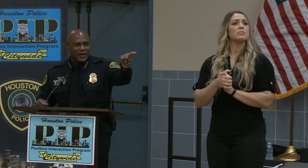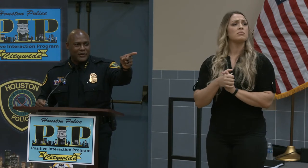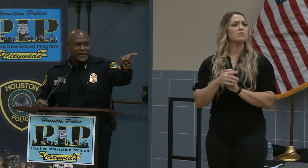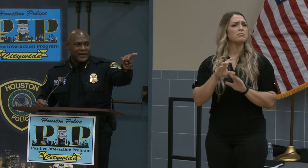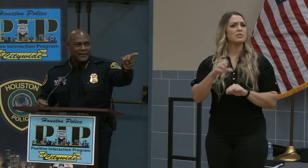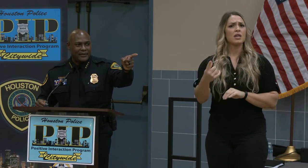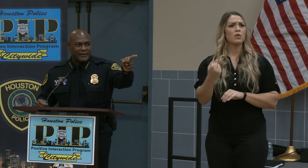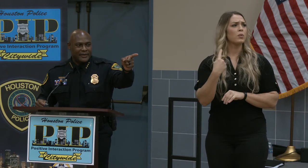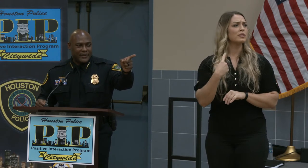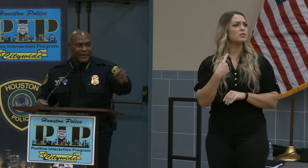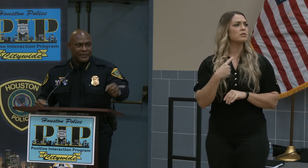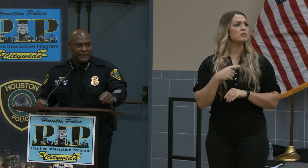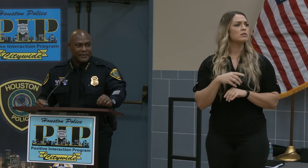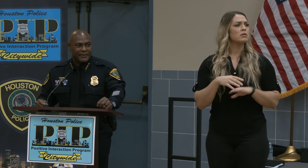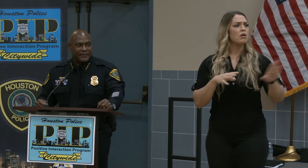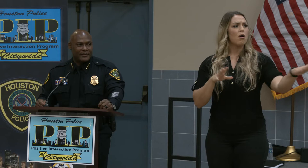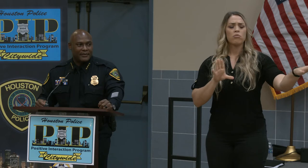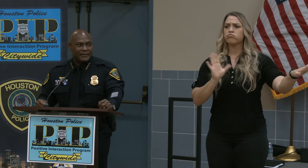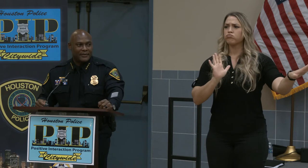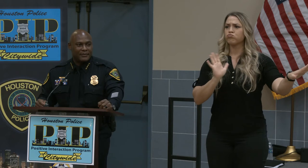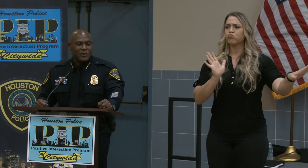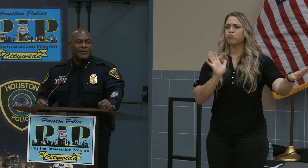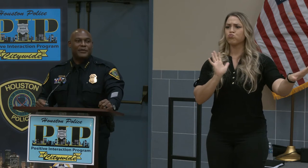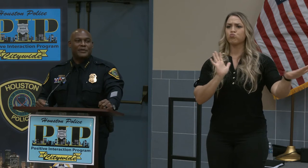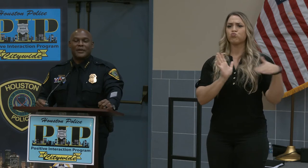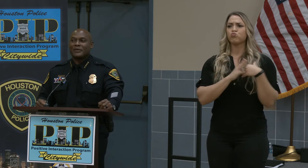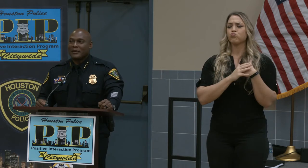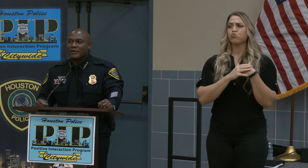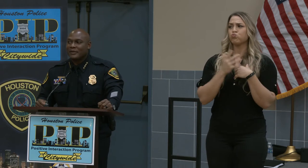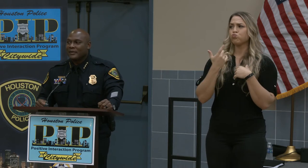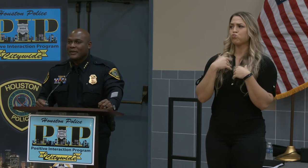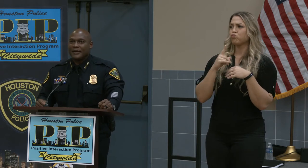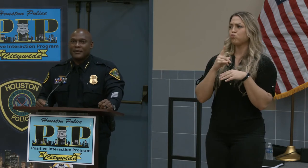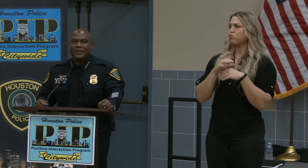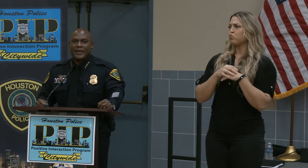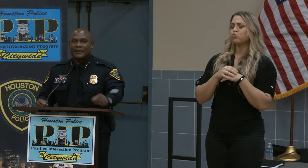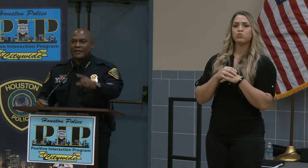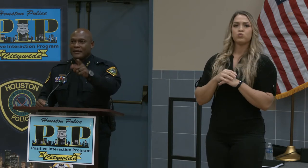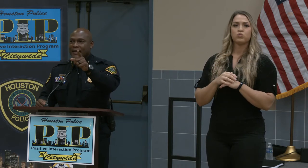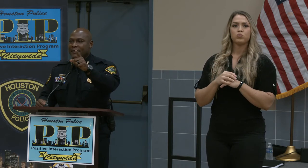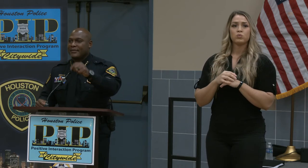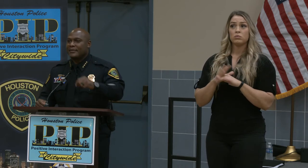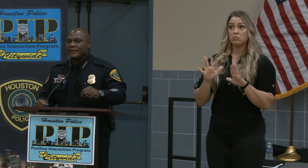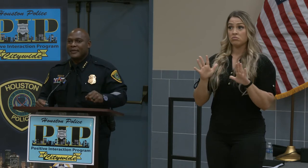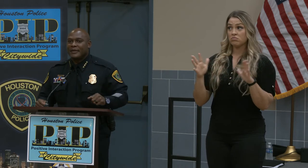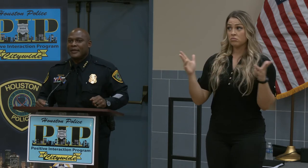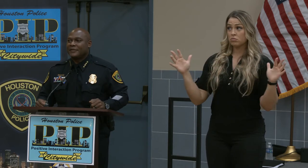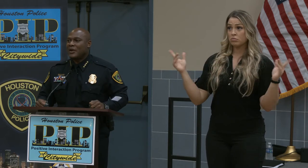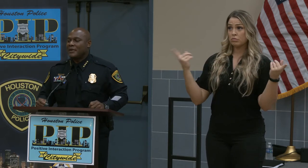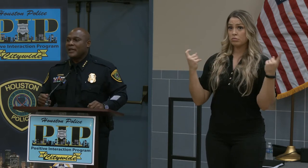No, I was pointing to her. >> Chief Finner: Is that it? If so I'll get